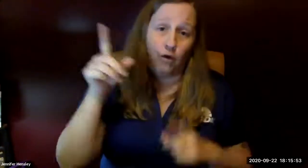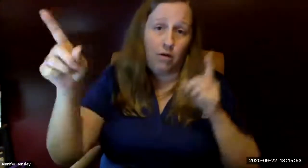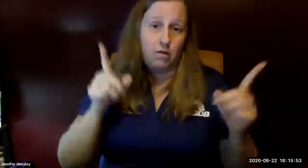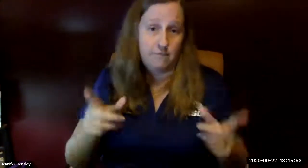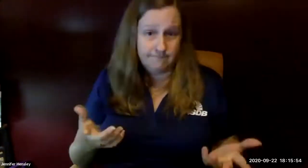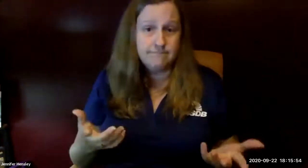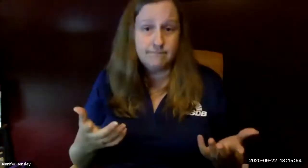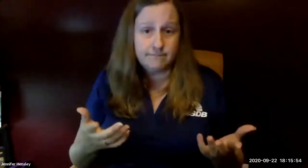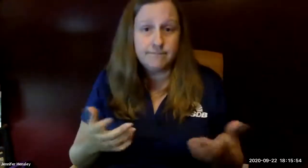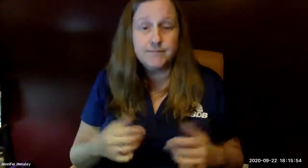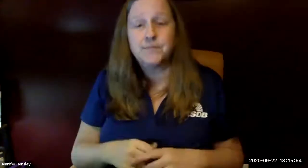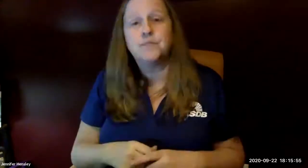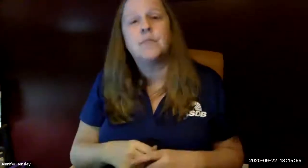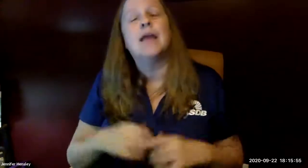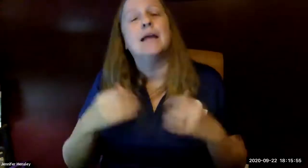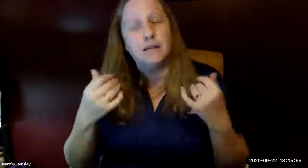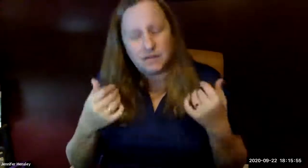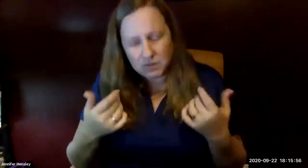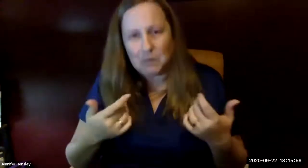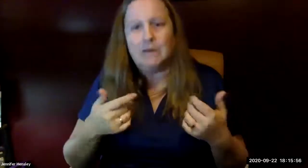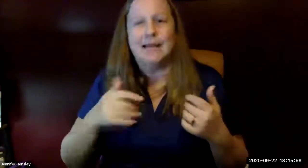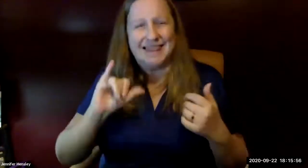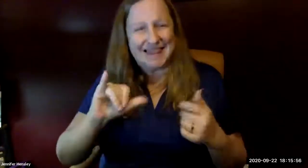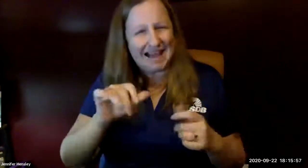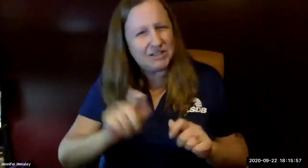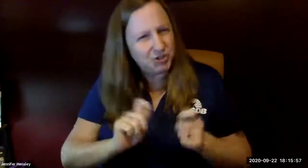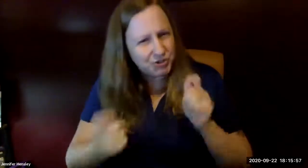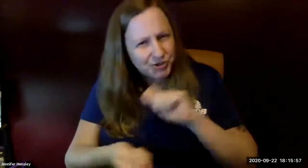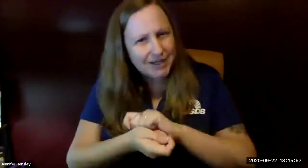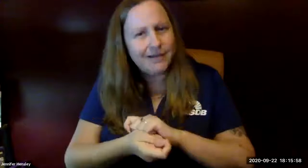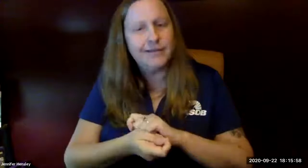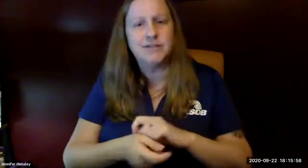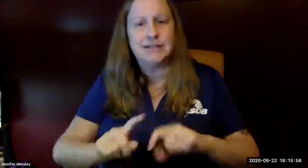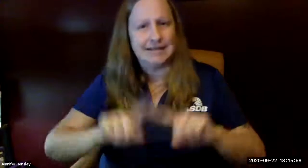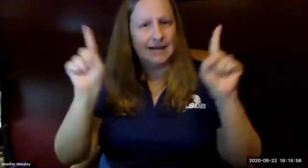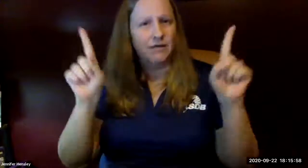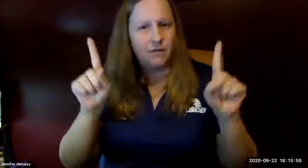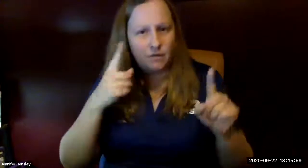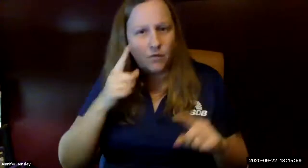services so under this new model we're making sure that all students are